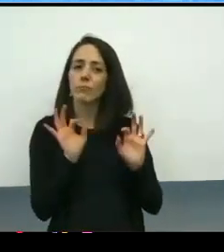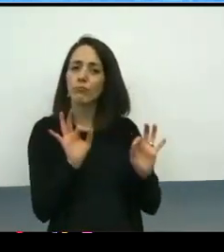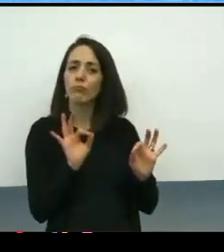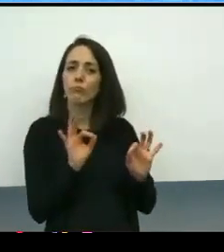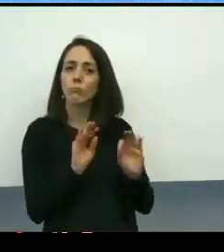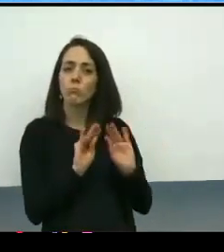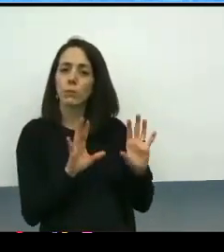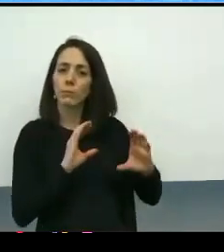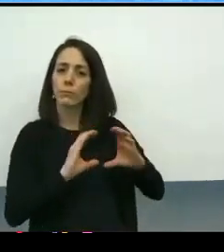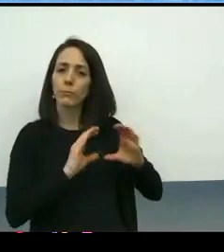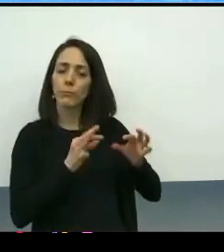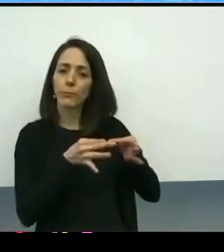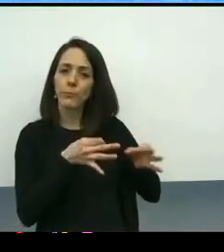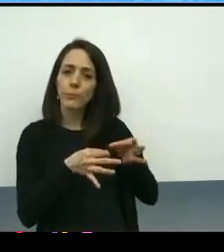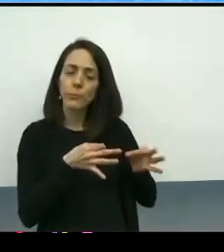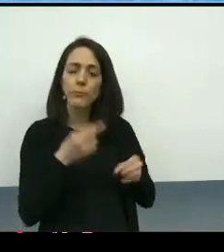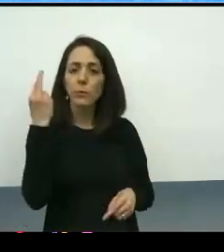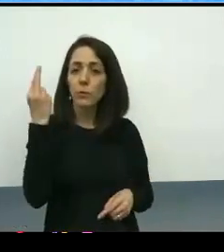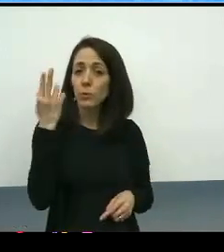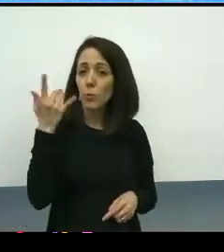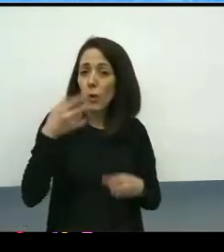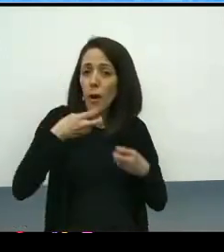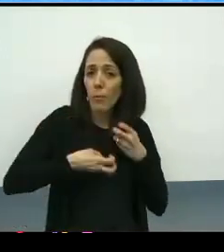rationale of a problem or issue,